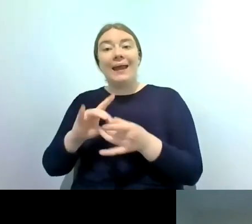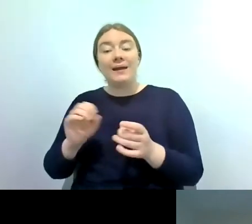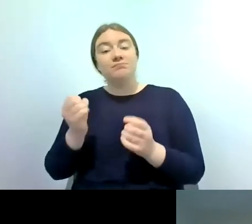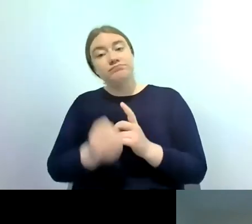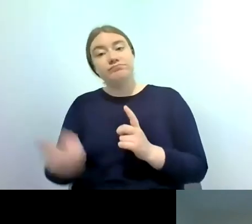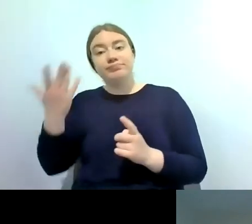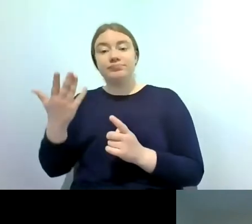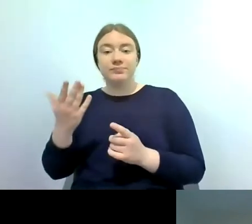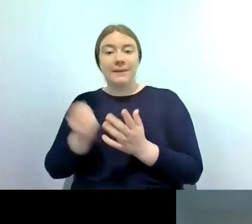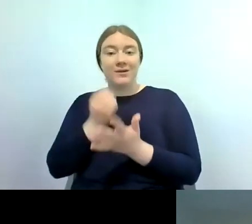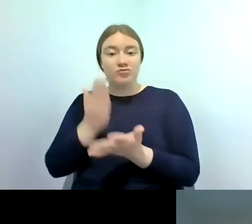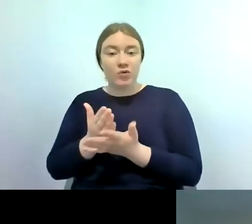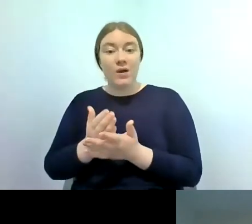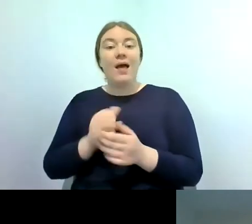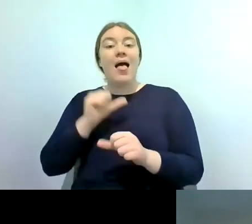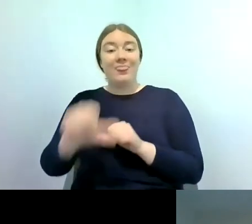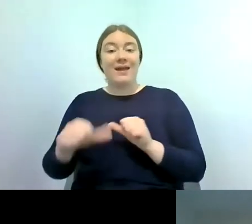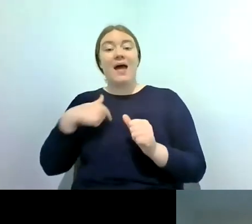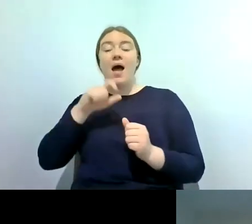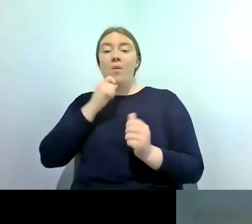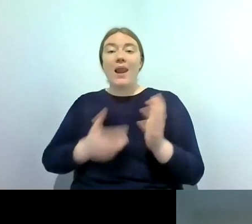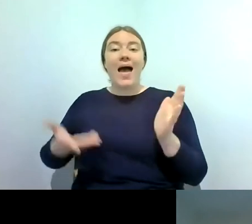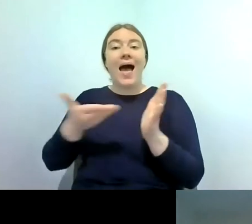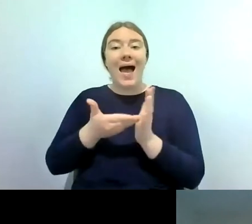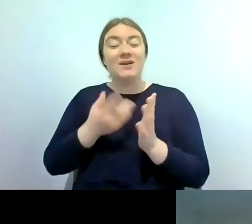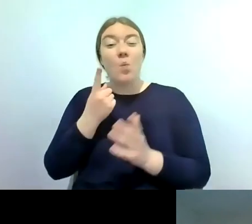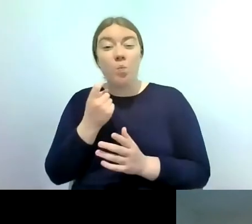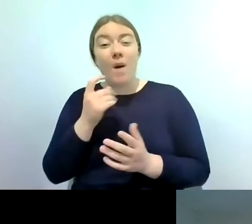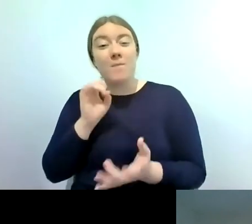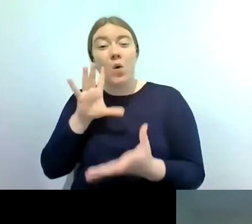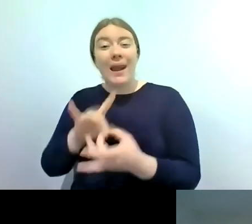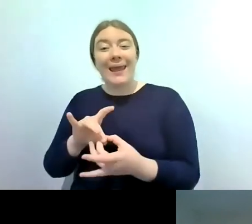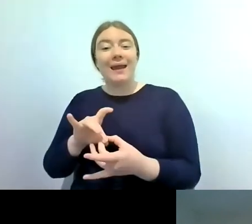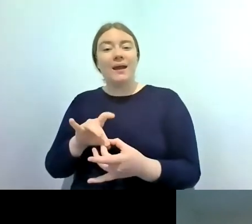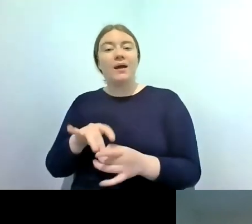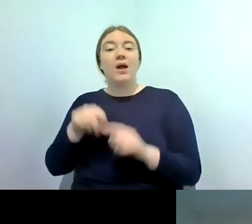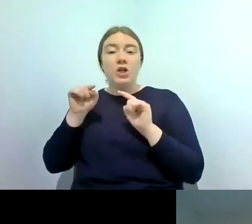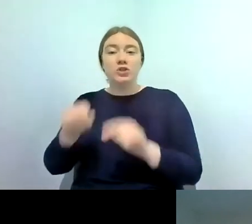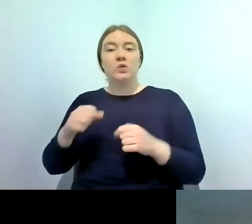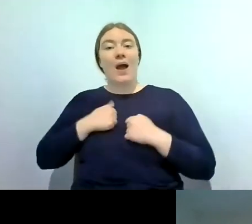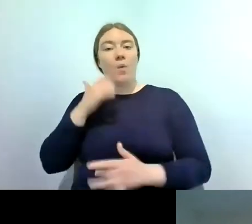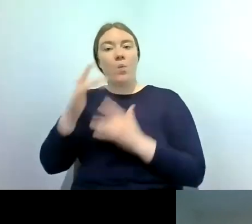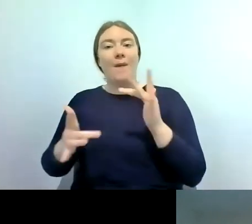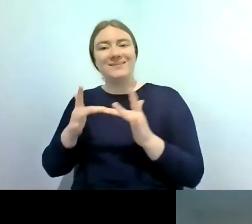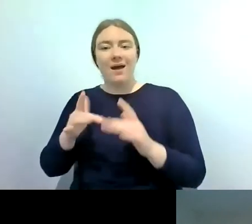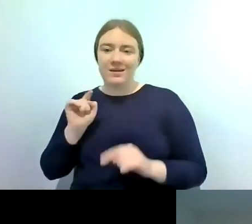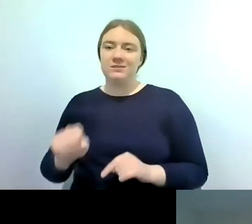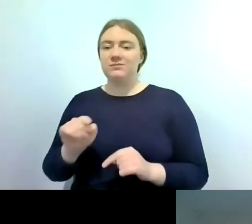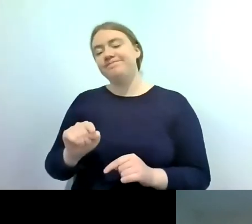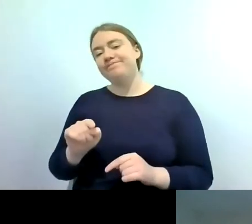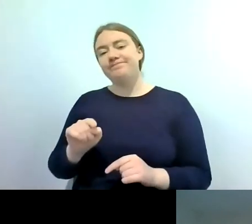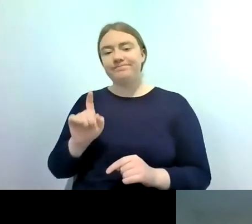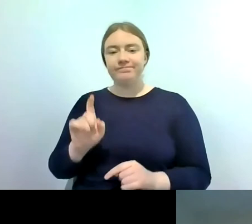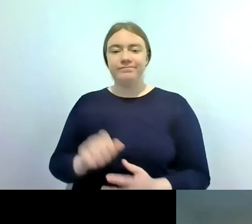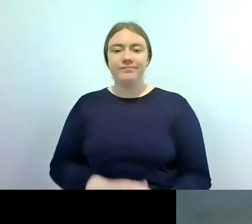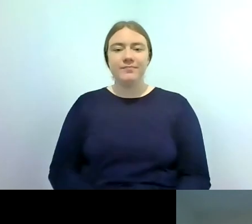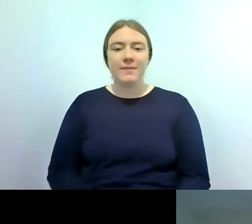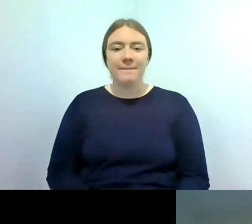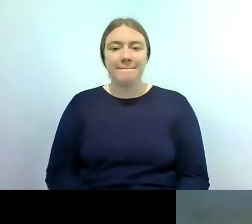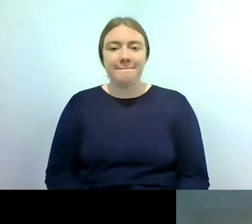box and i will add one more in there with a link to our website there we go if you did want to go